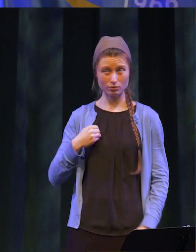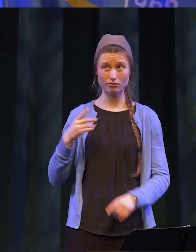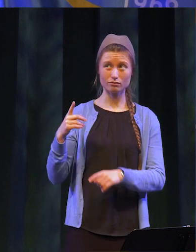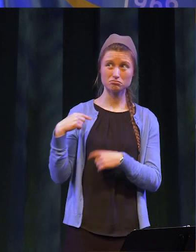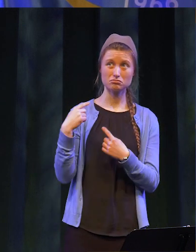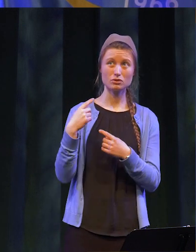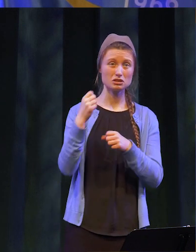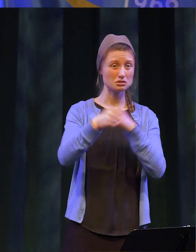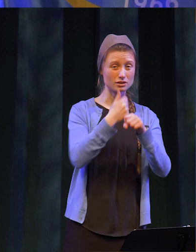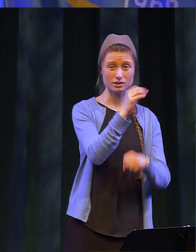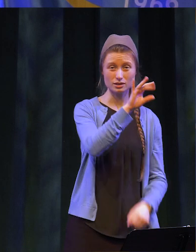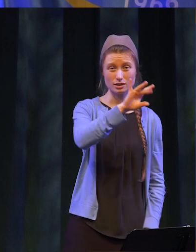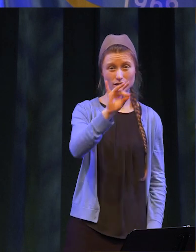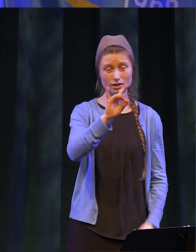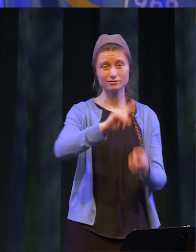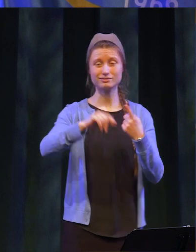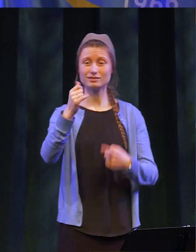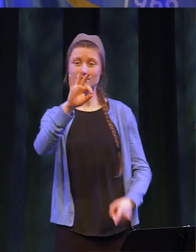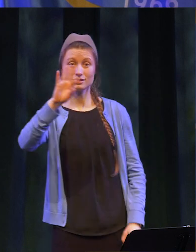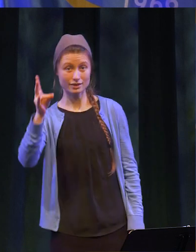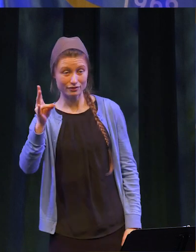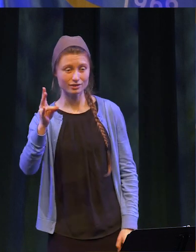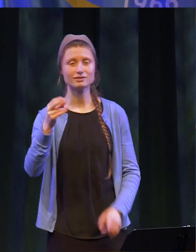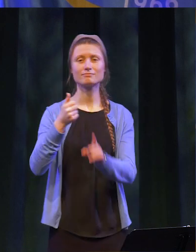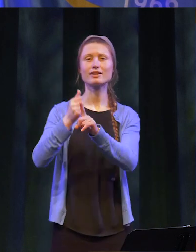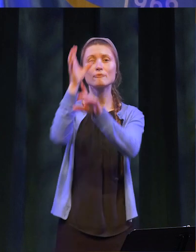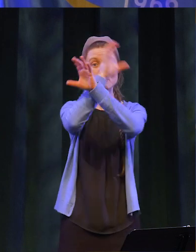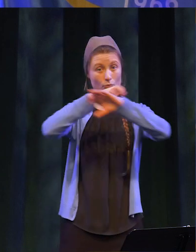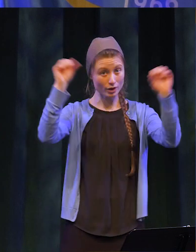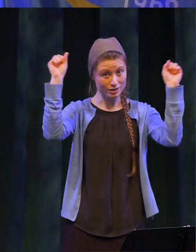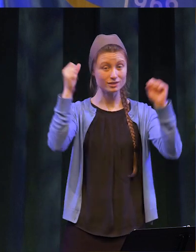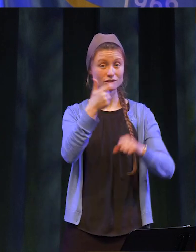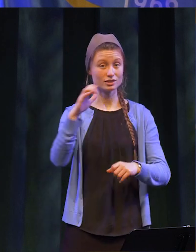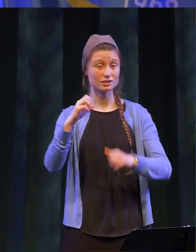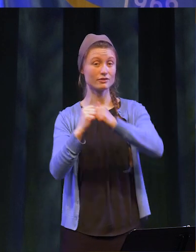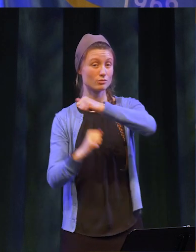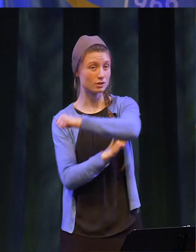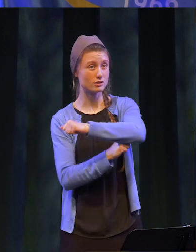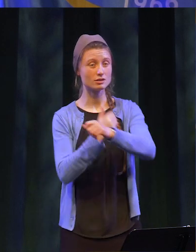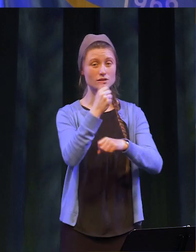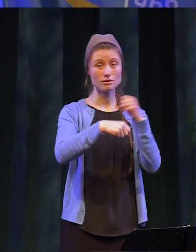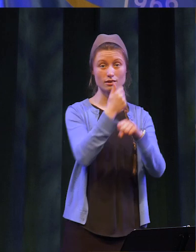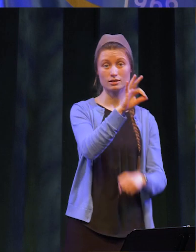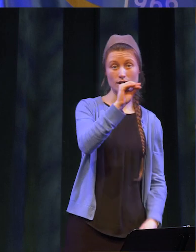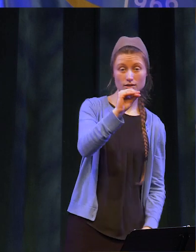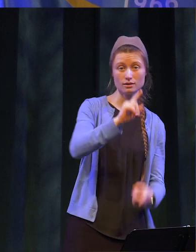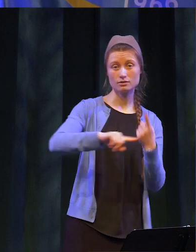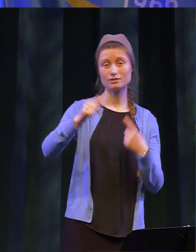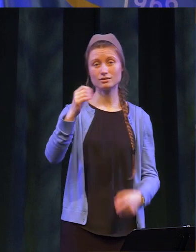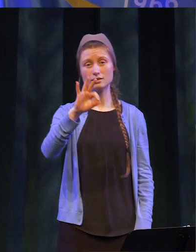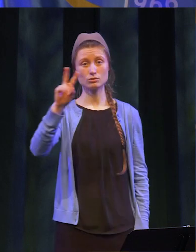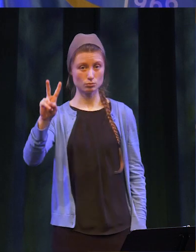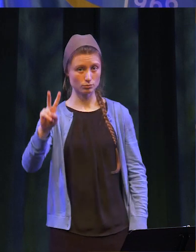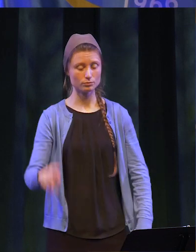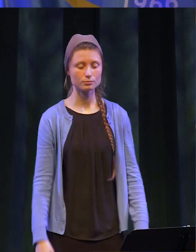Foundation from 1988 to 1997, and as President of the College Foundation between 1990 and